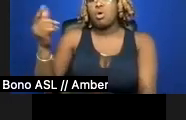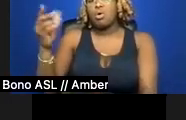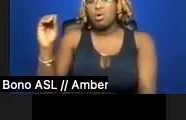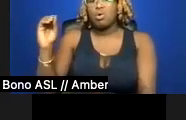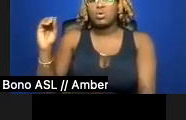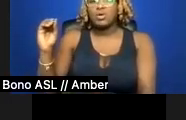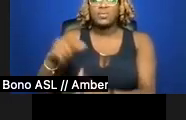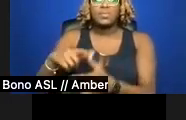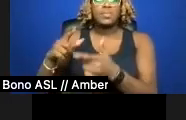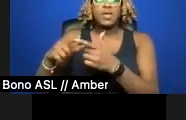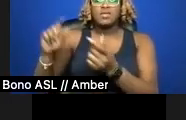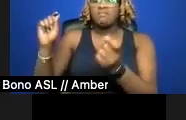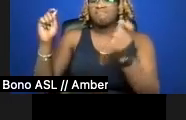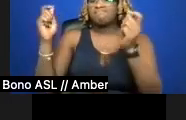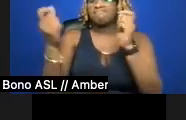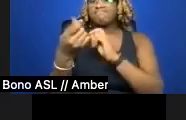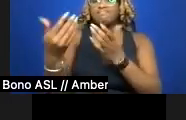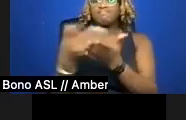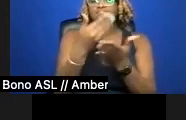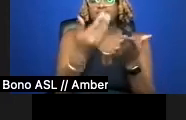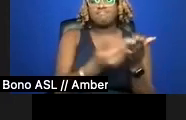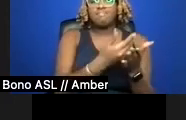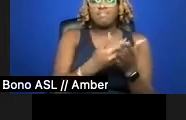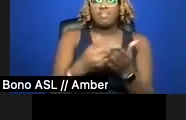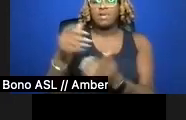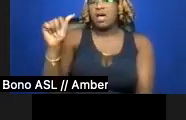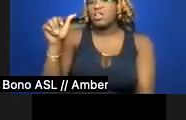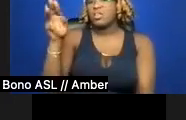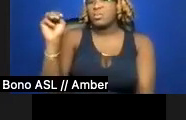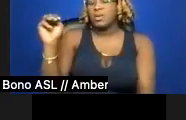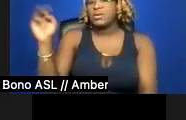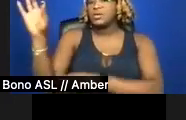the aluminum sunrise marking the resort, now absent